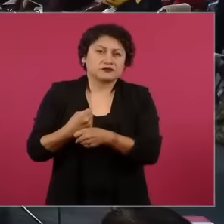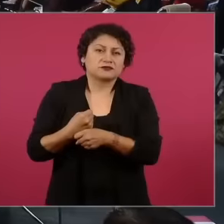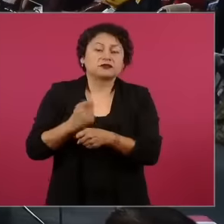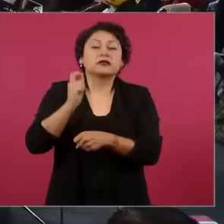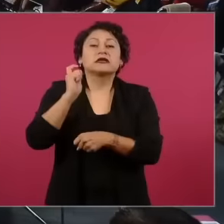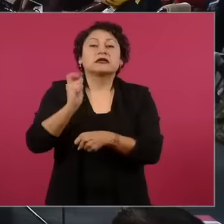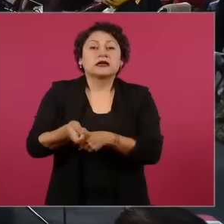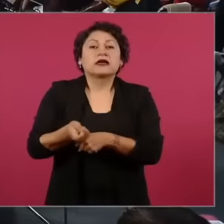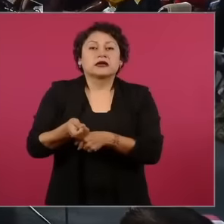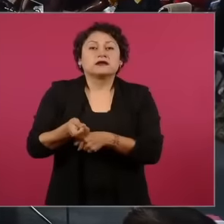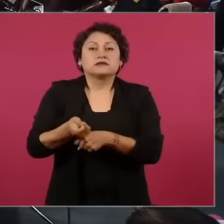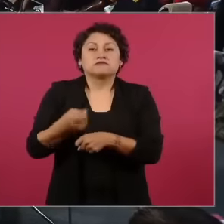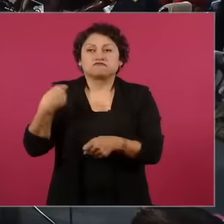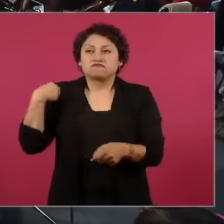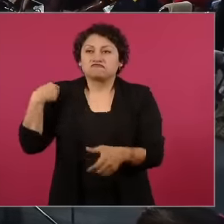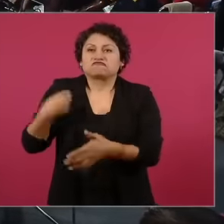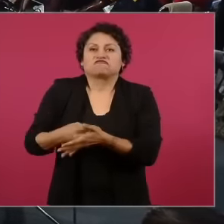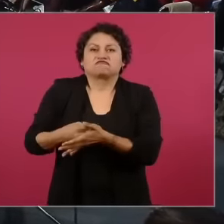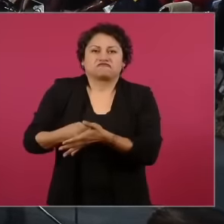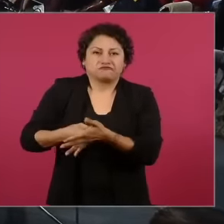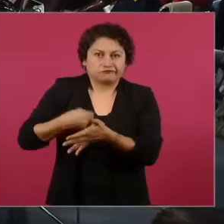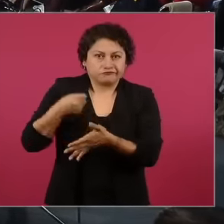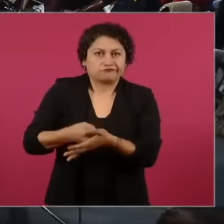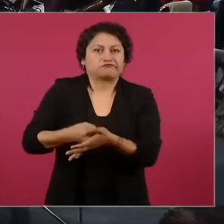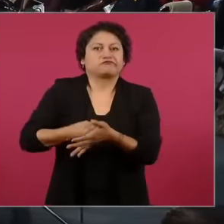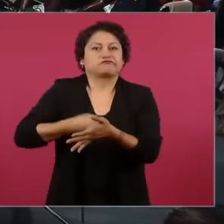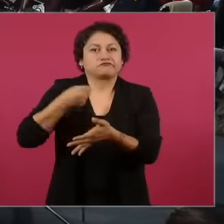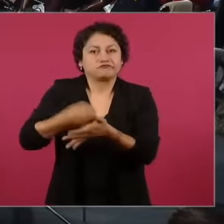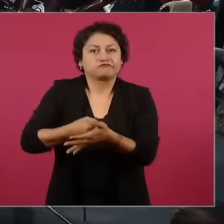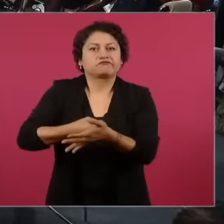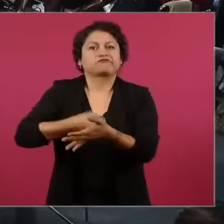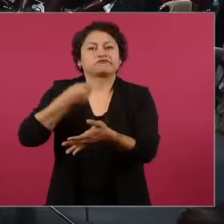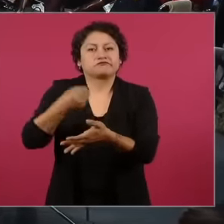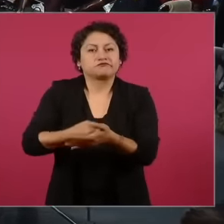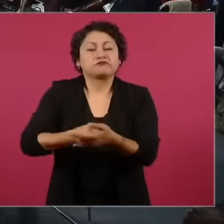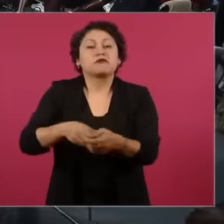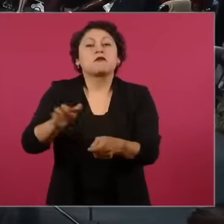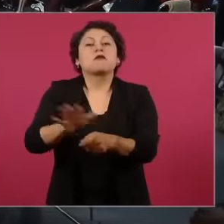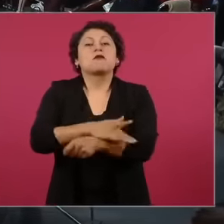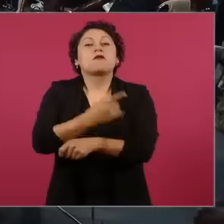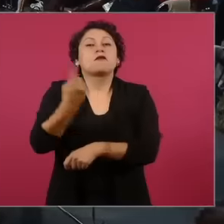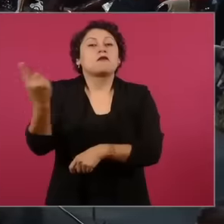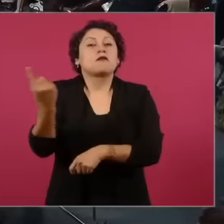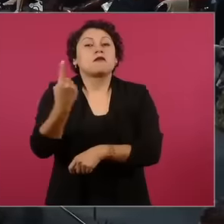against the people of Mexico say